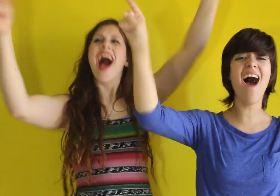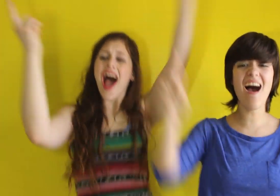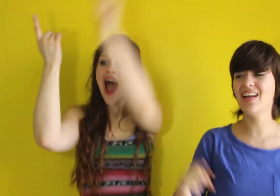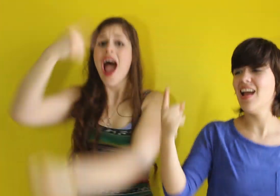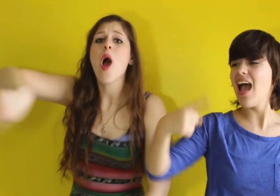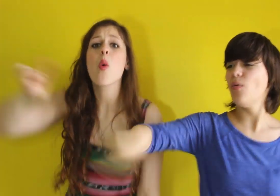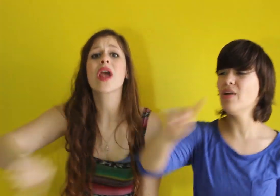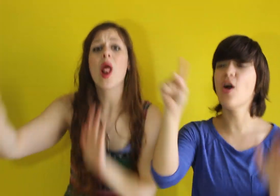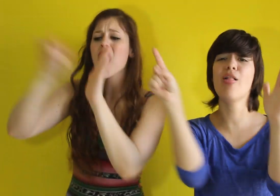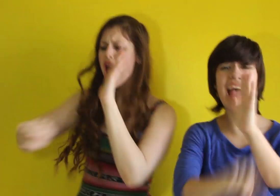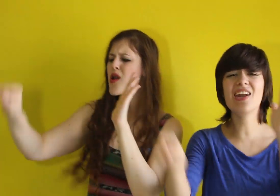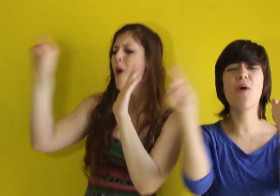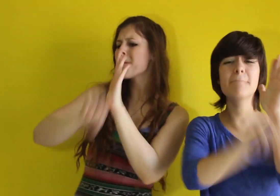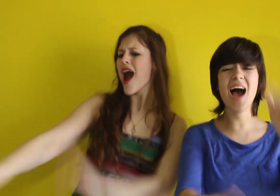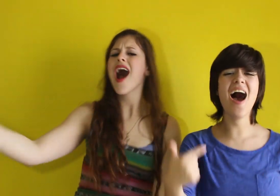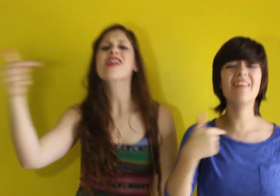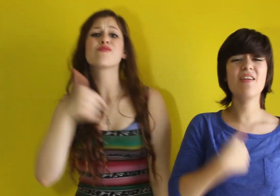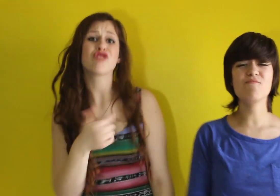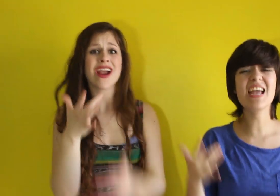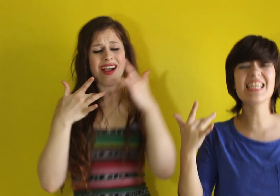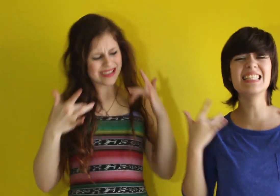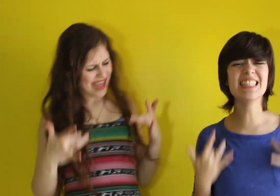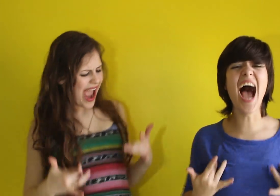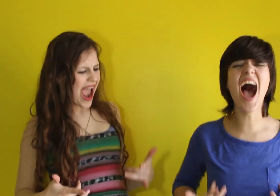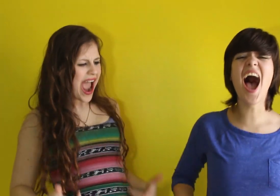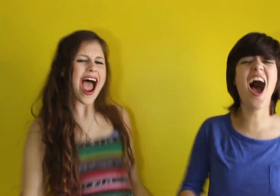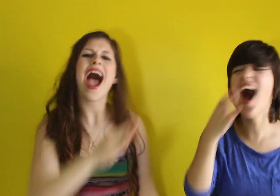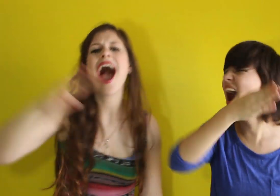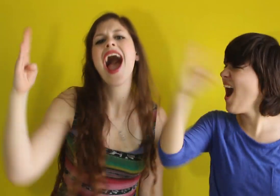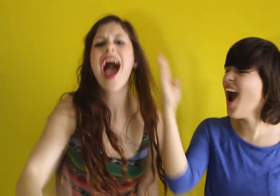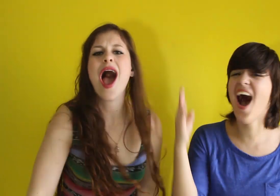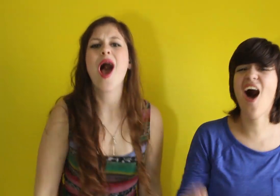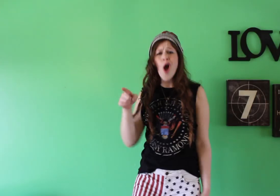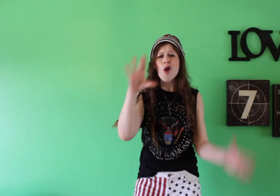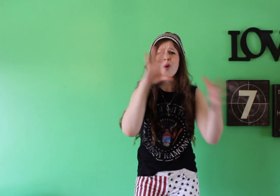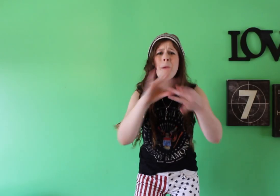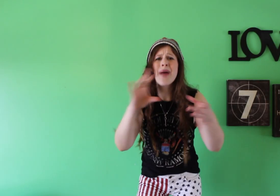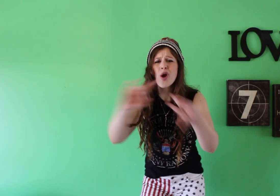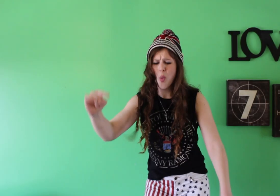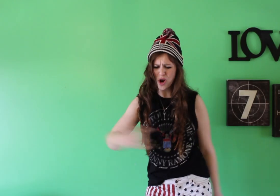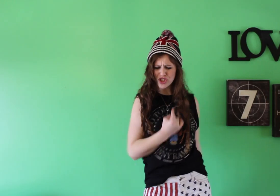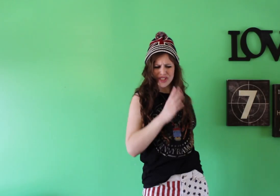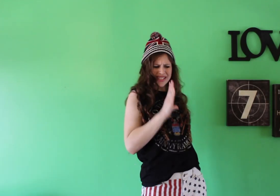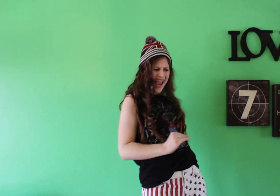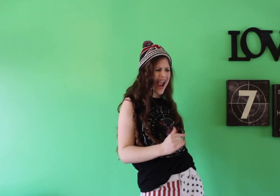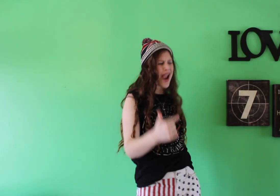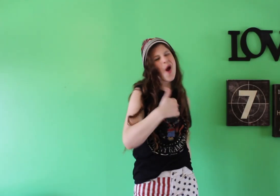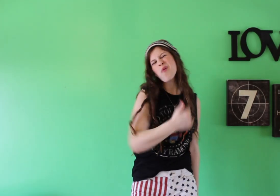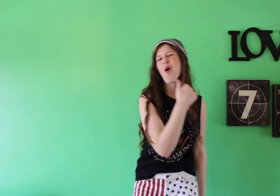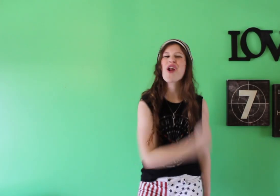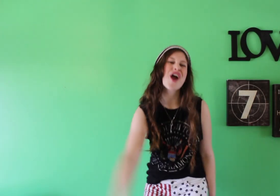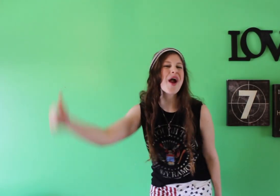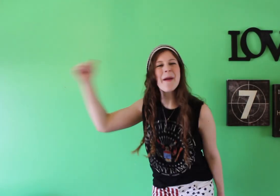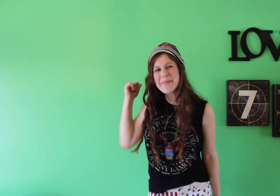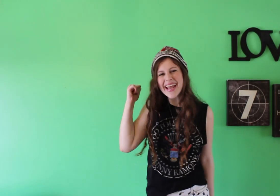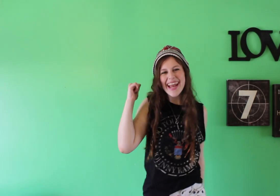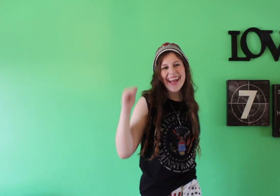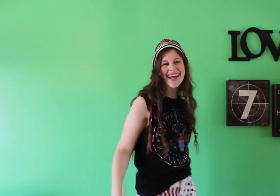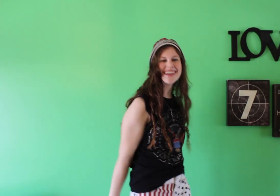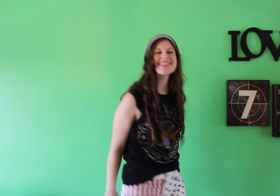And we don't let nobody bring us down No matter what you say, it won't hurt me